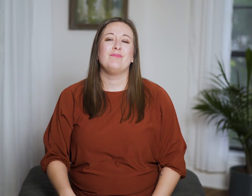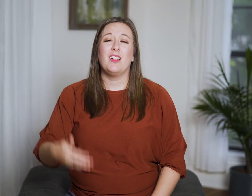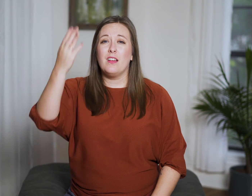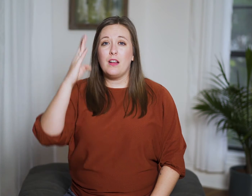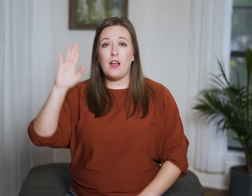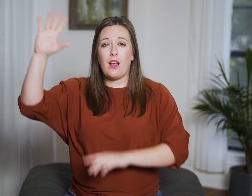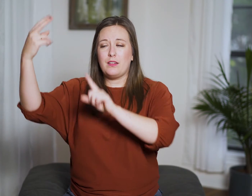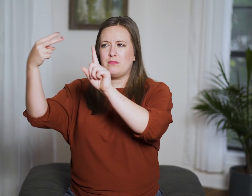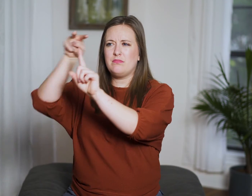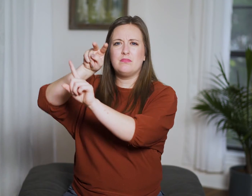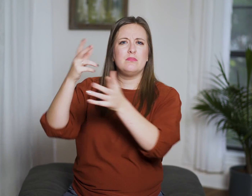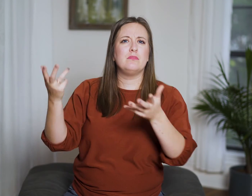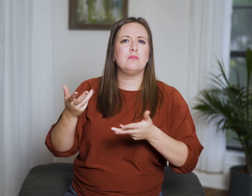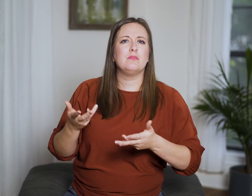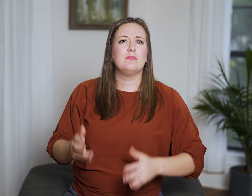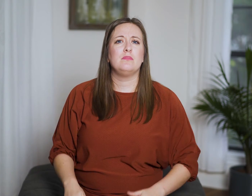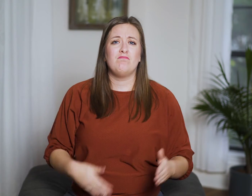The God Shot: